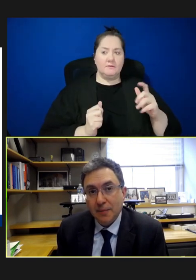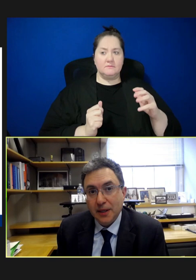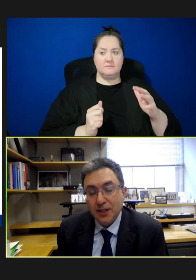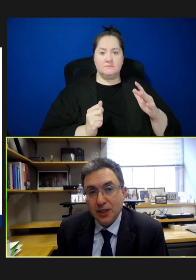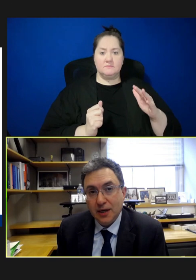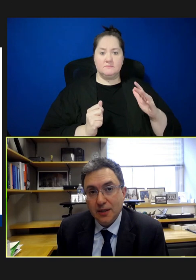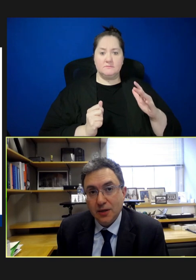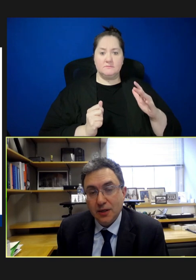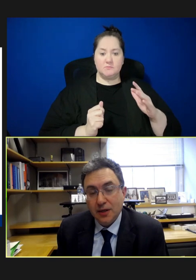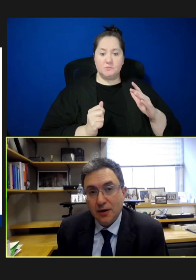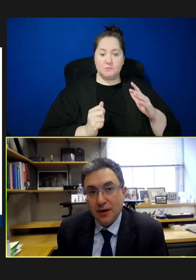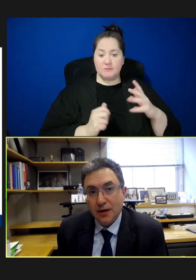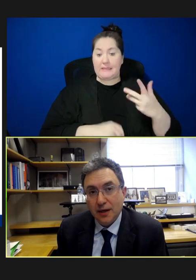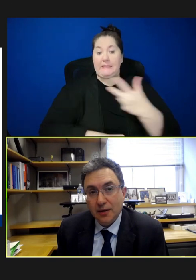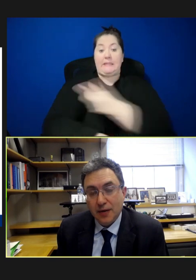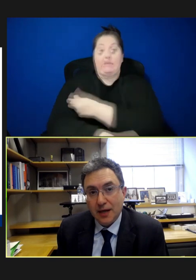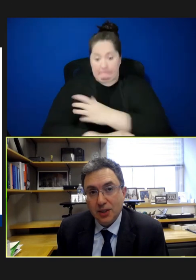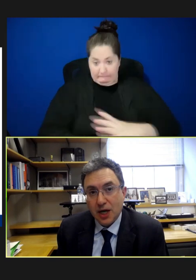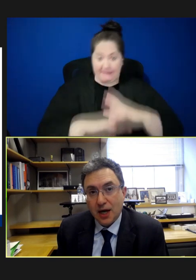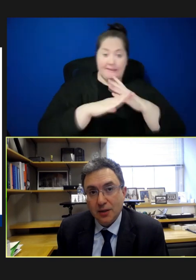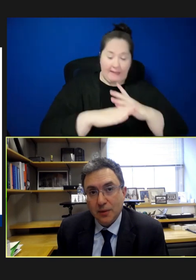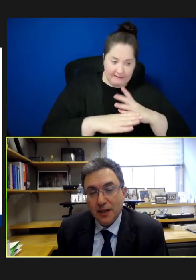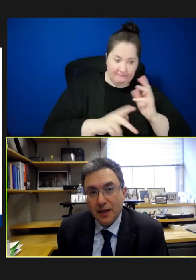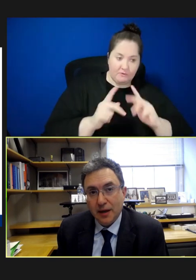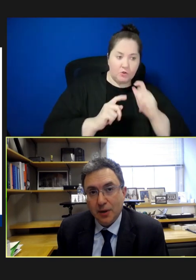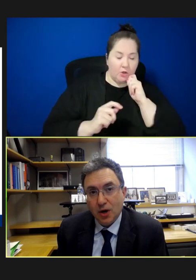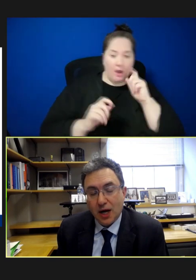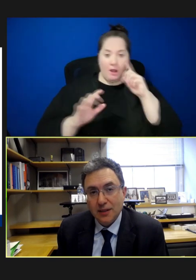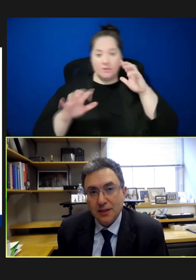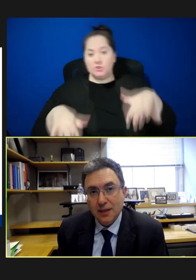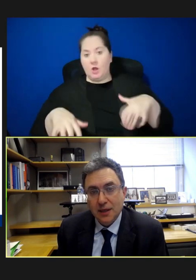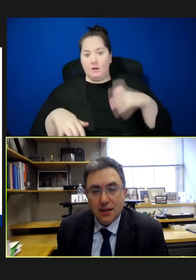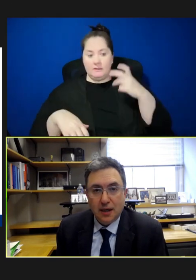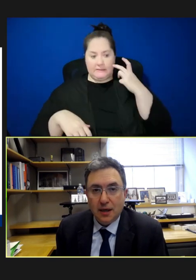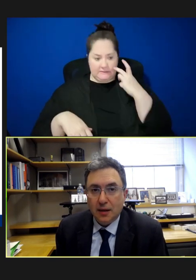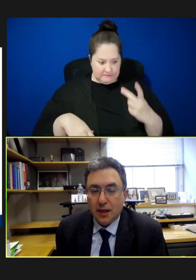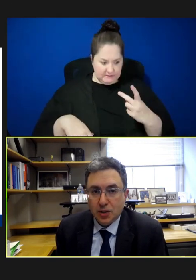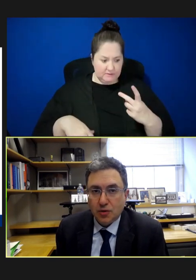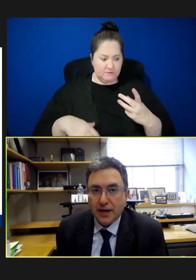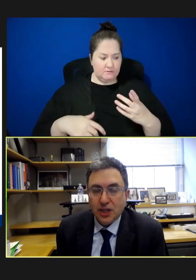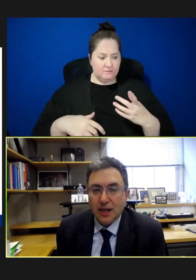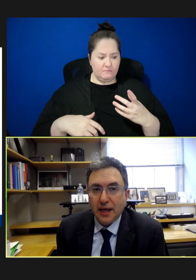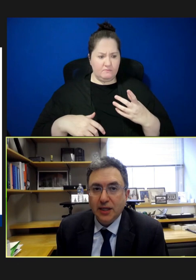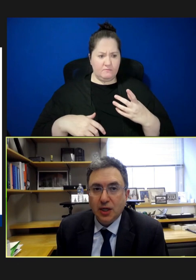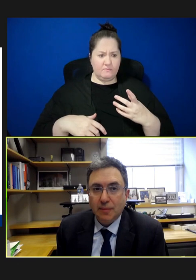population so that they're, you know, not shocked when they come across a strange allegation about